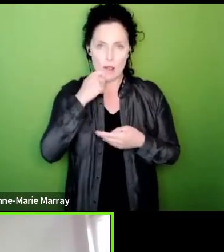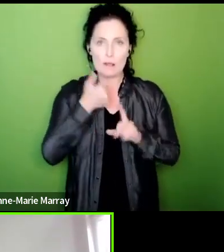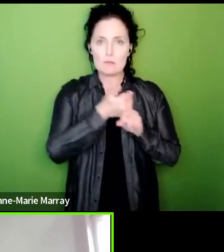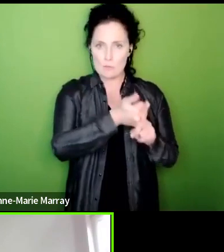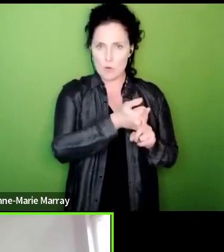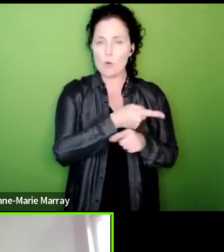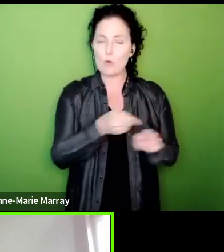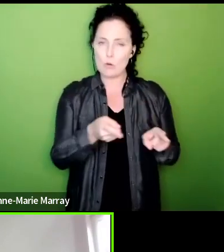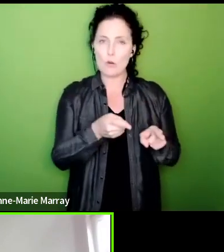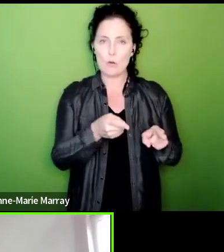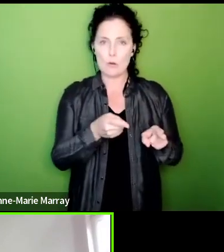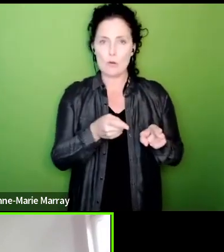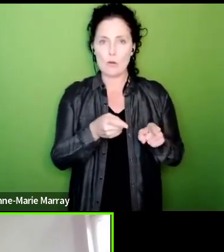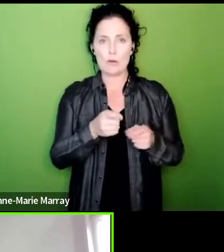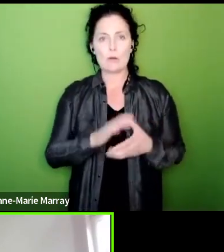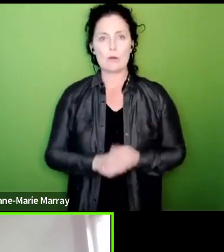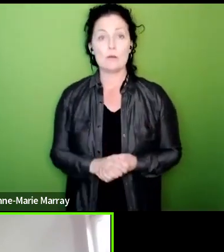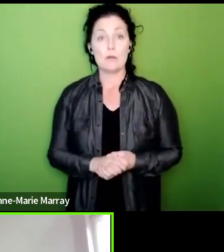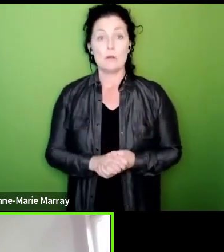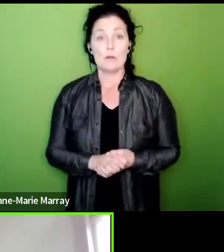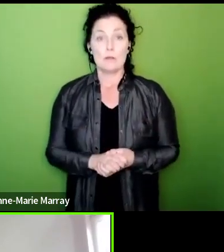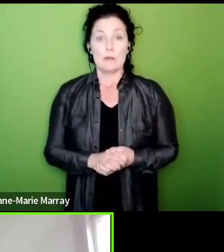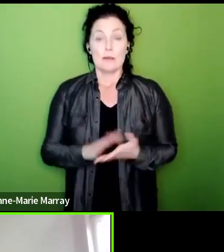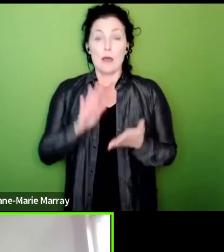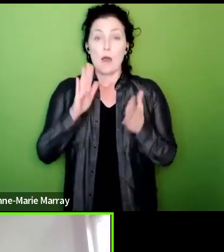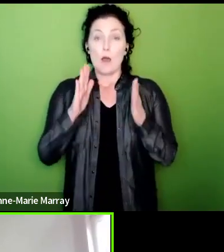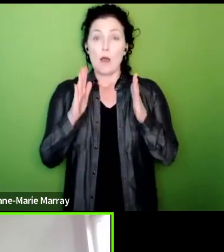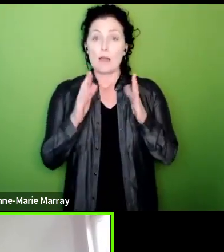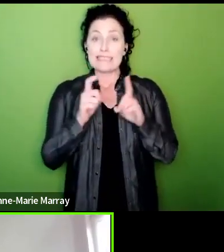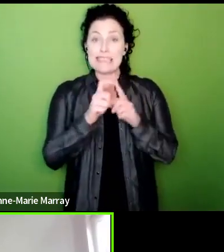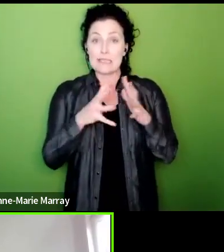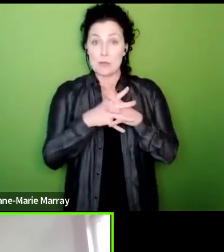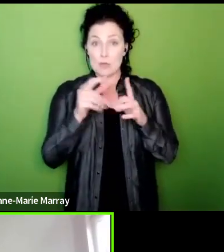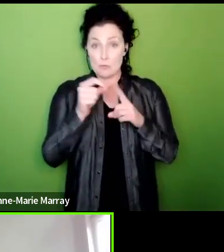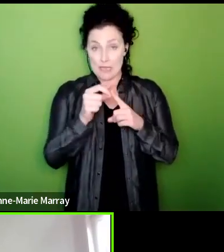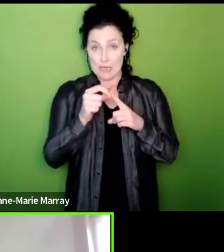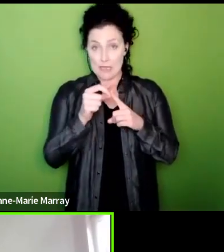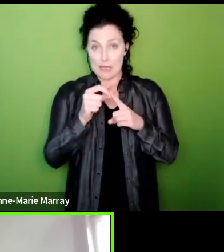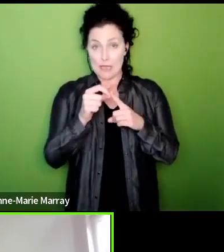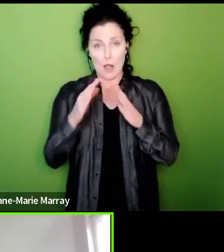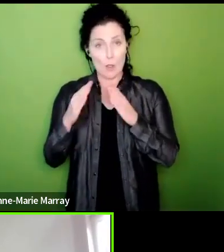DWP, our members of the Home Office for example which is particular incredibly sensitive for the